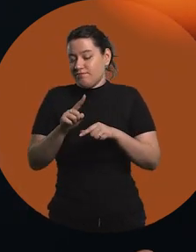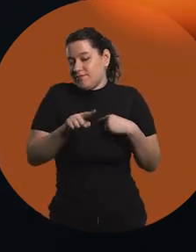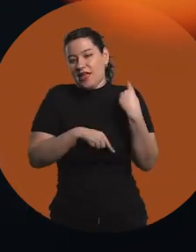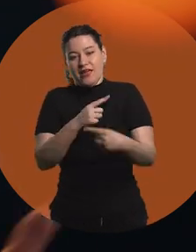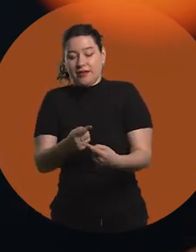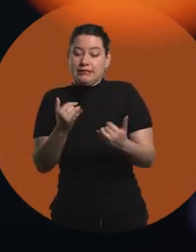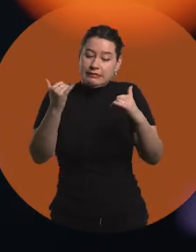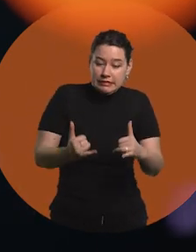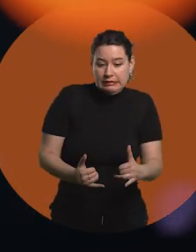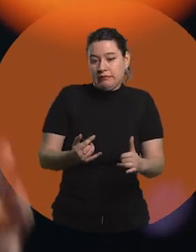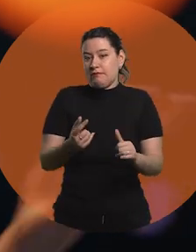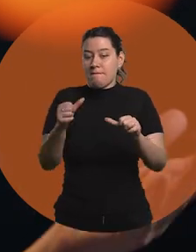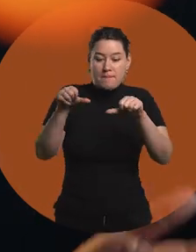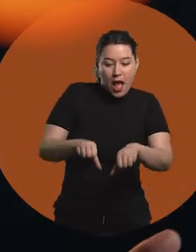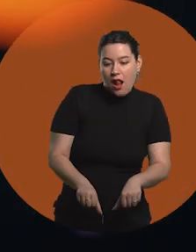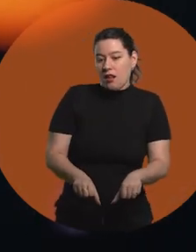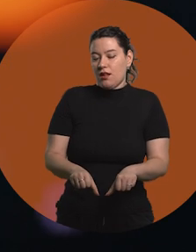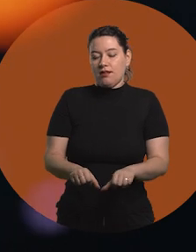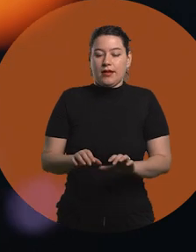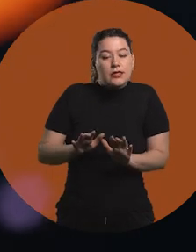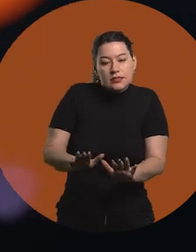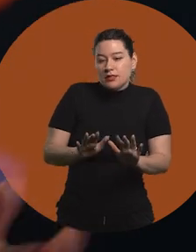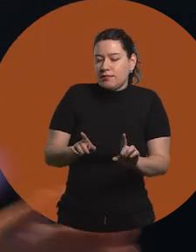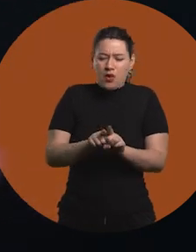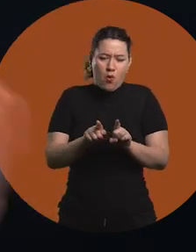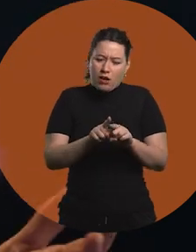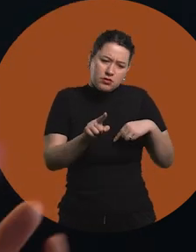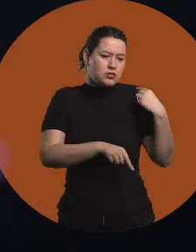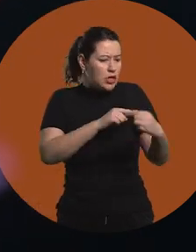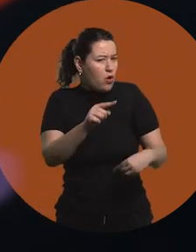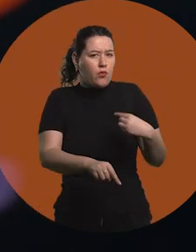and getting over it, saying, "Okay, this went wrong, but it is what it is